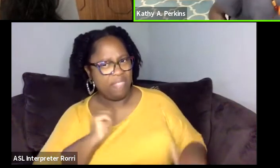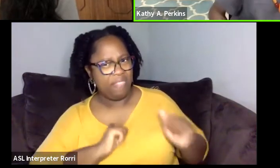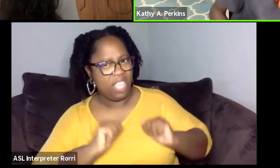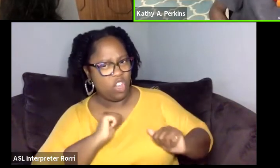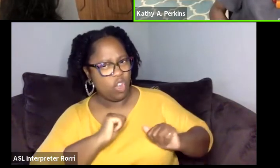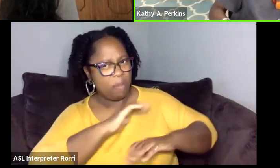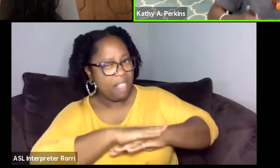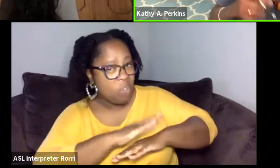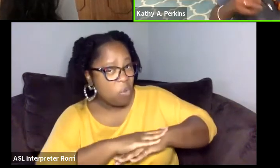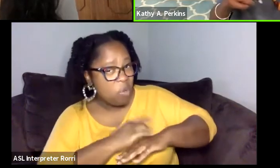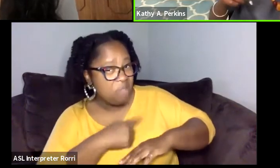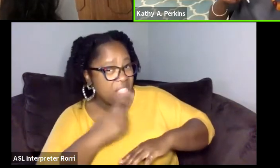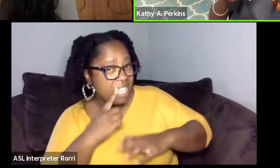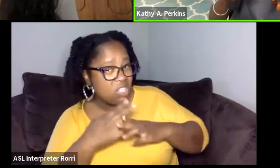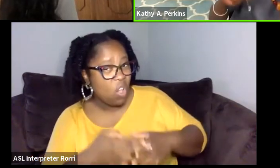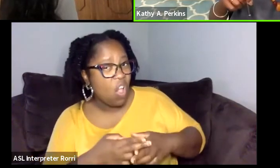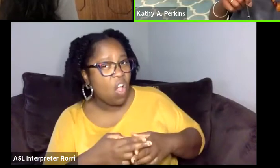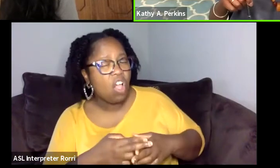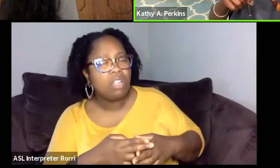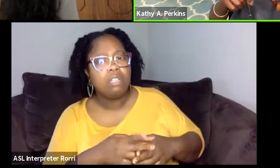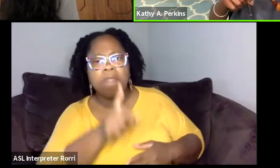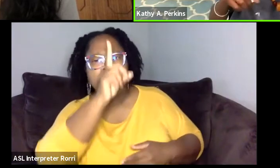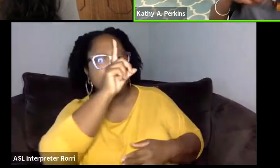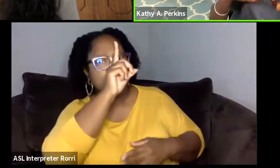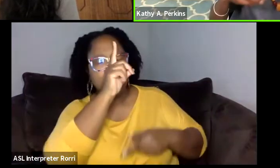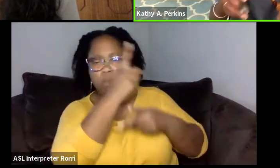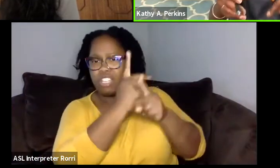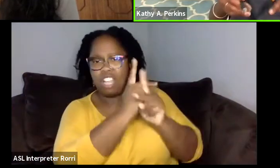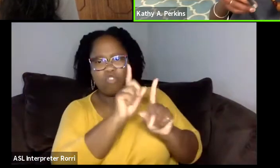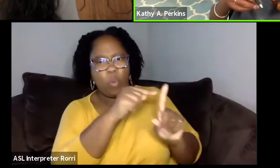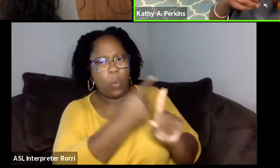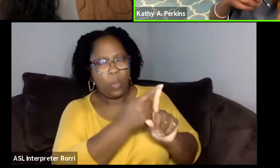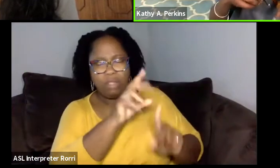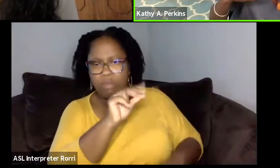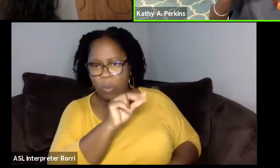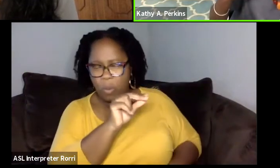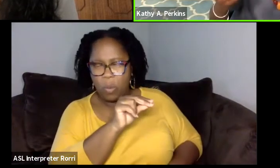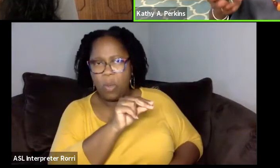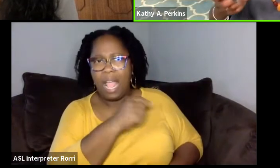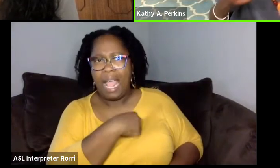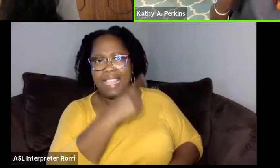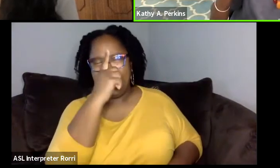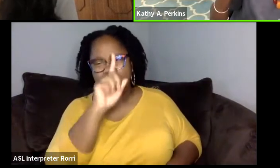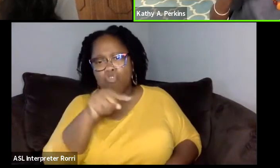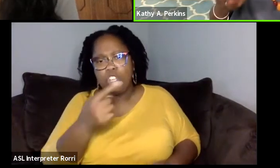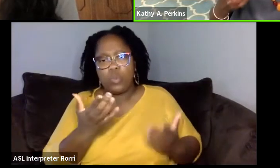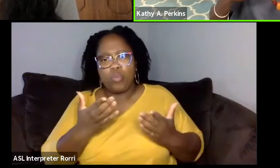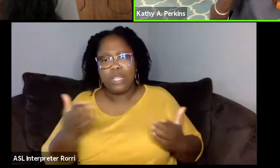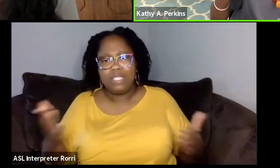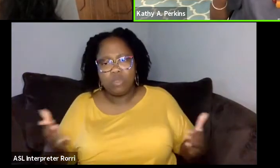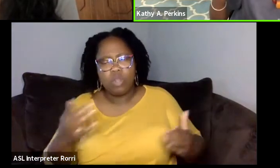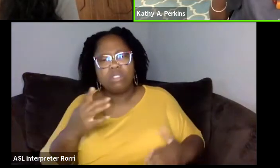I don't think they do productions on there, I think it's mainly a resource for where shows are being done